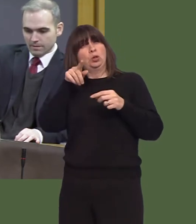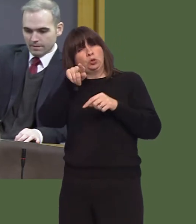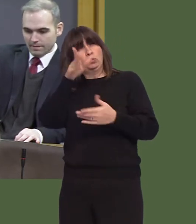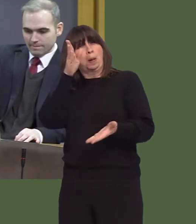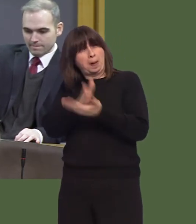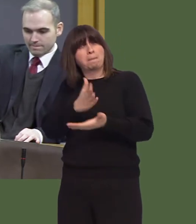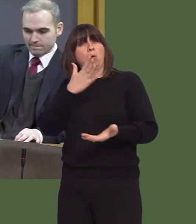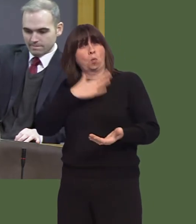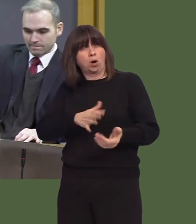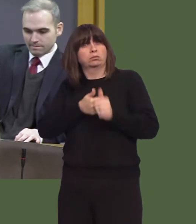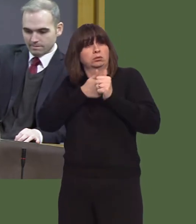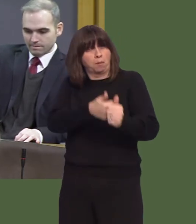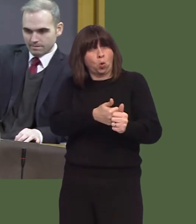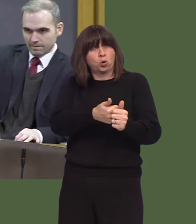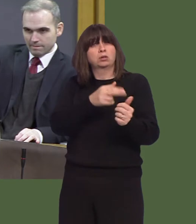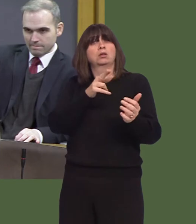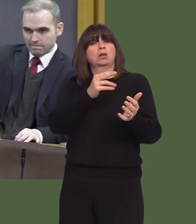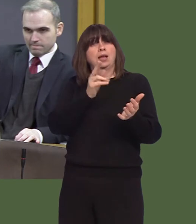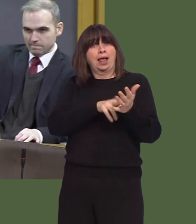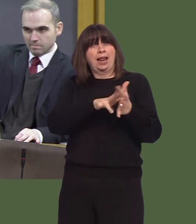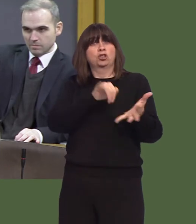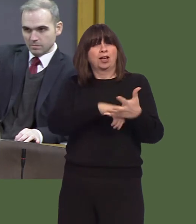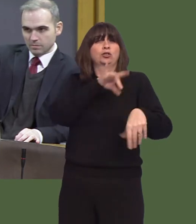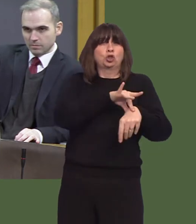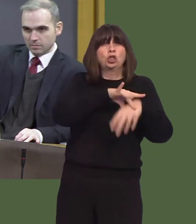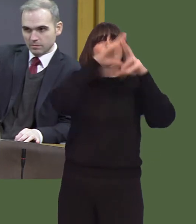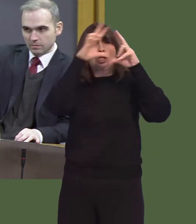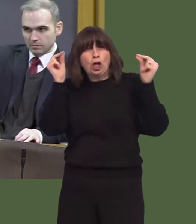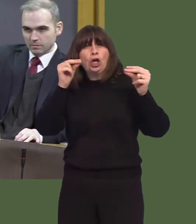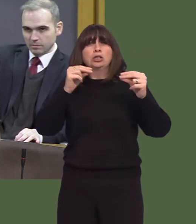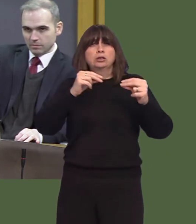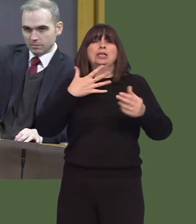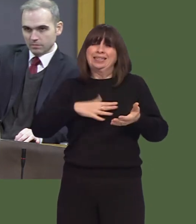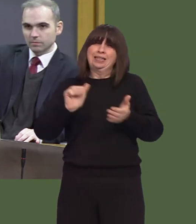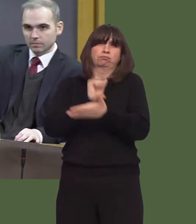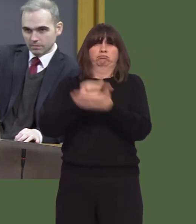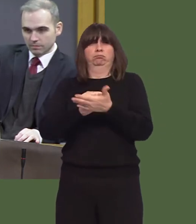If you really want to support front-line NHS staff then, First Minister, pay them properly.